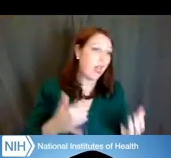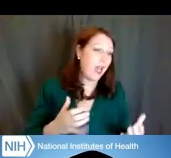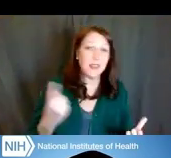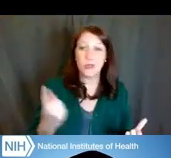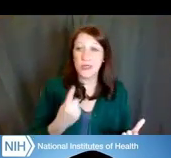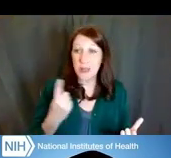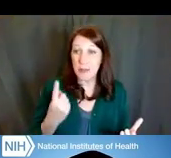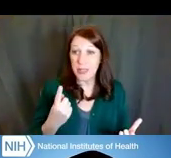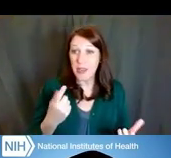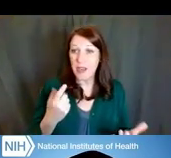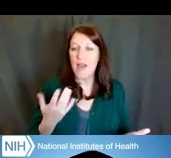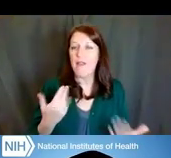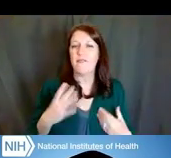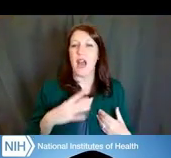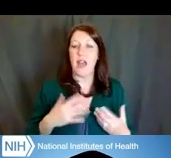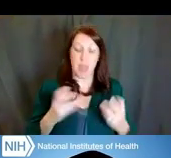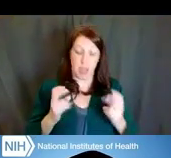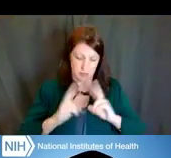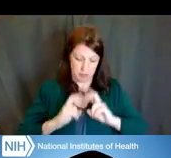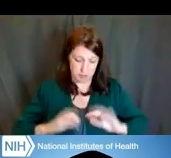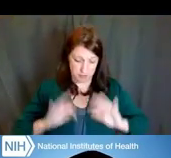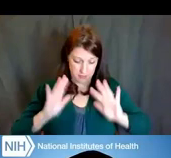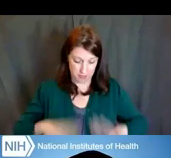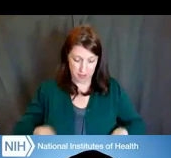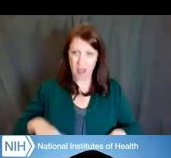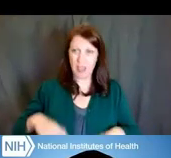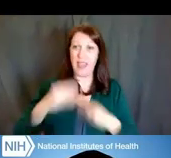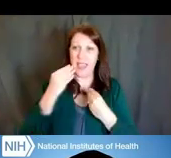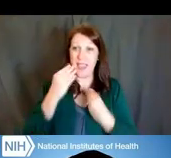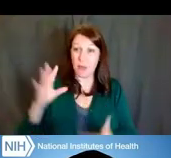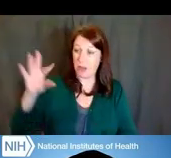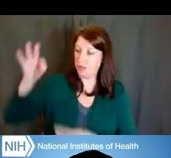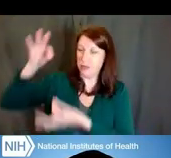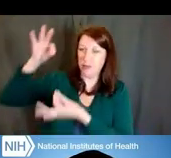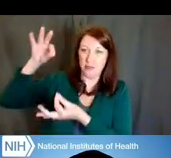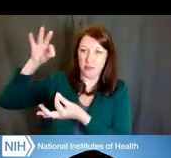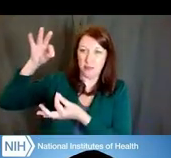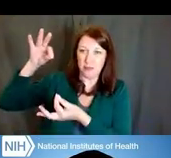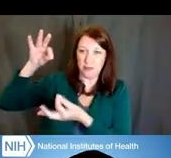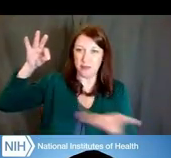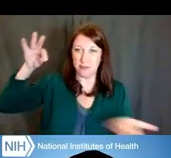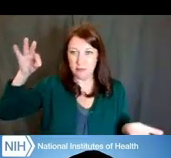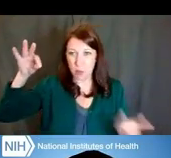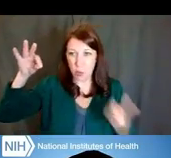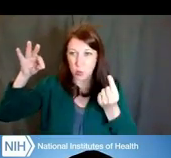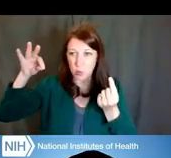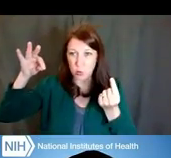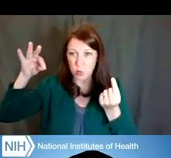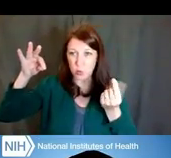And what did you do with that information after you took it? Did you use it to plan your career goals?